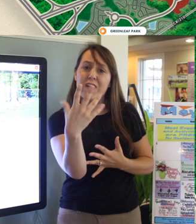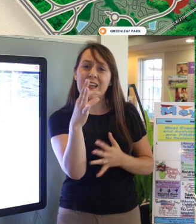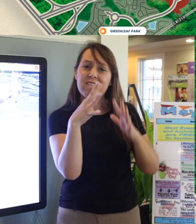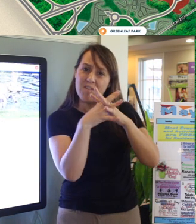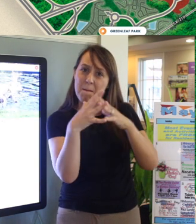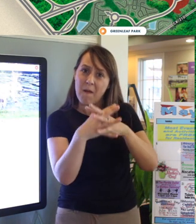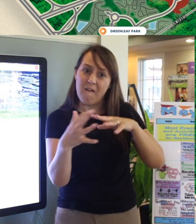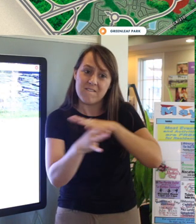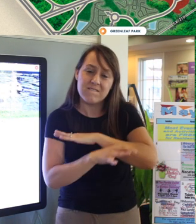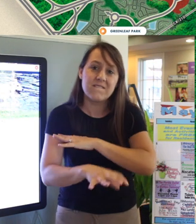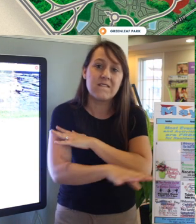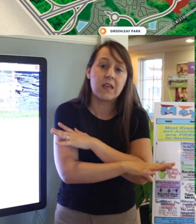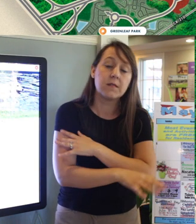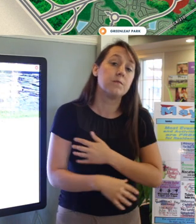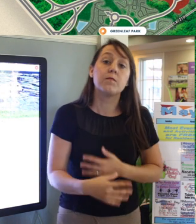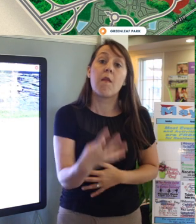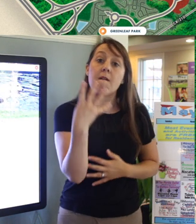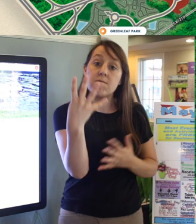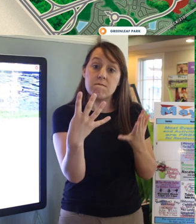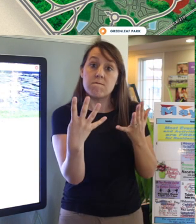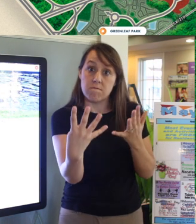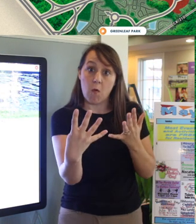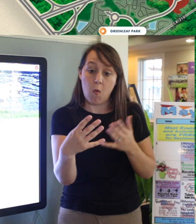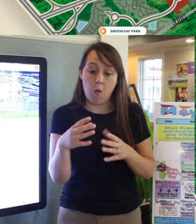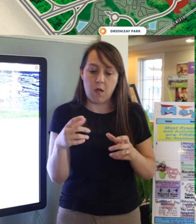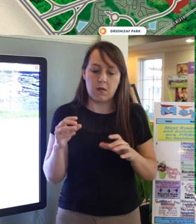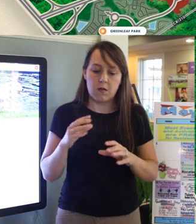There are four stock fishing ponds for 12 years of age and under